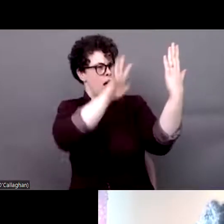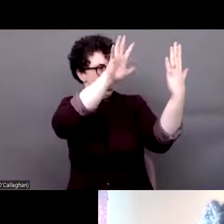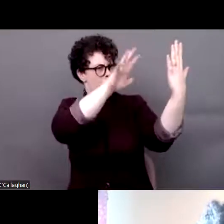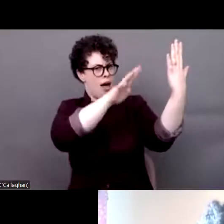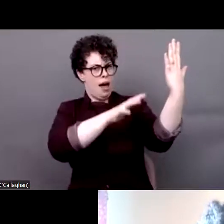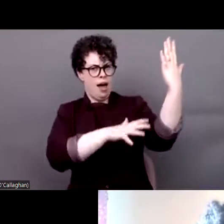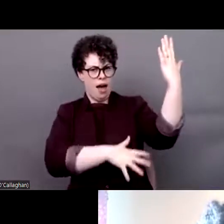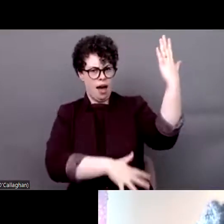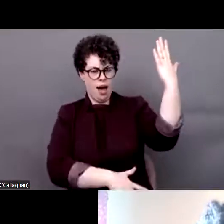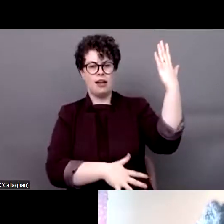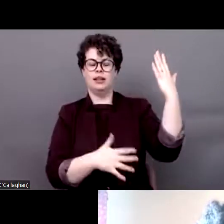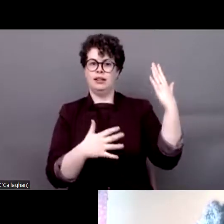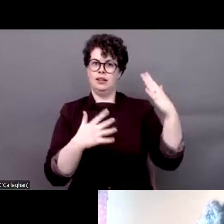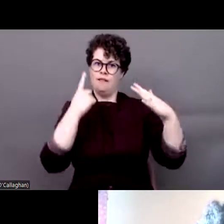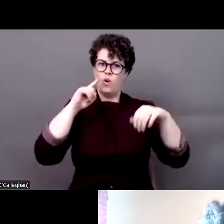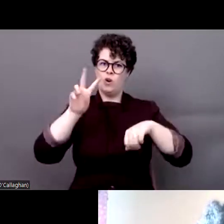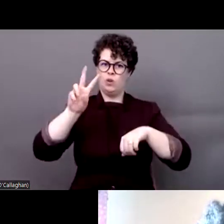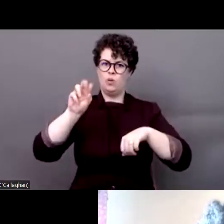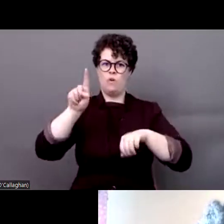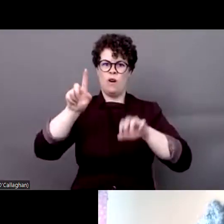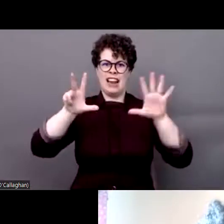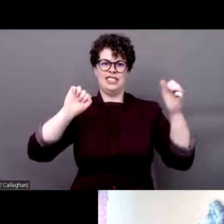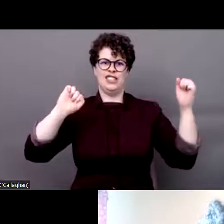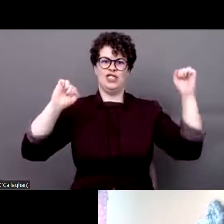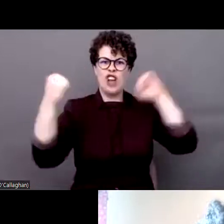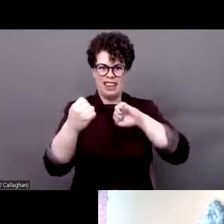the charter of change in 2018,